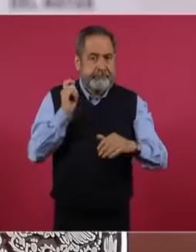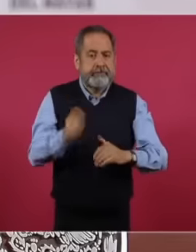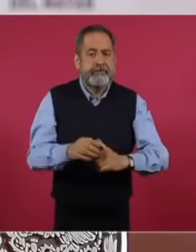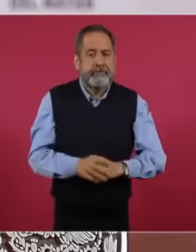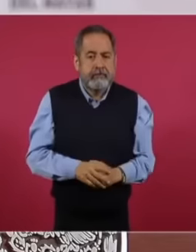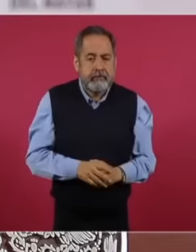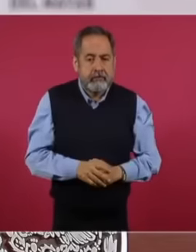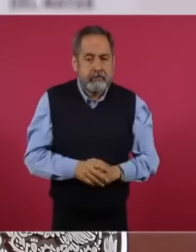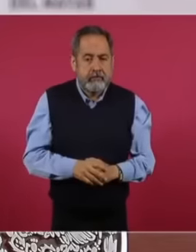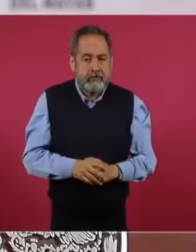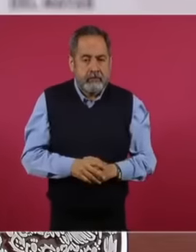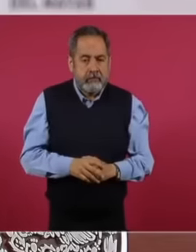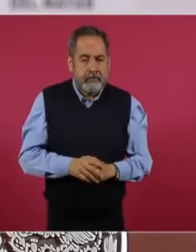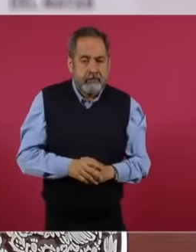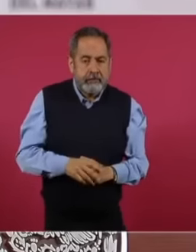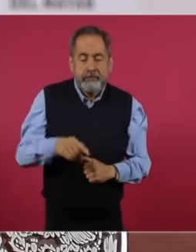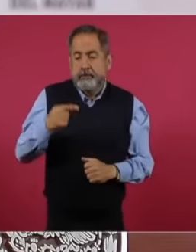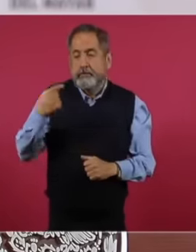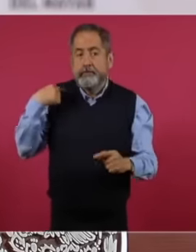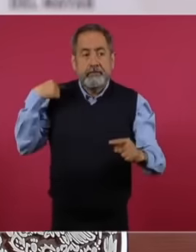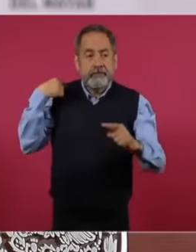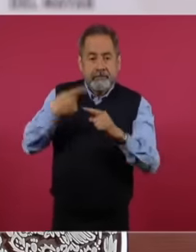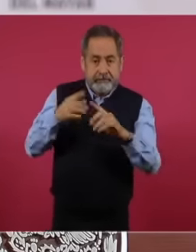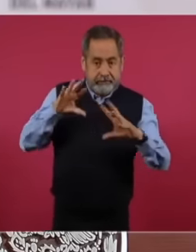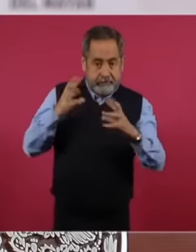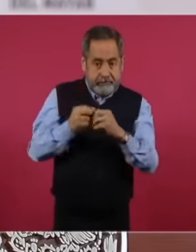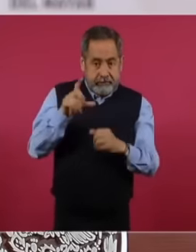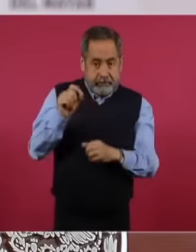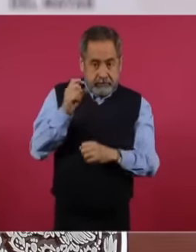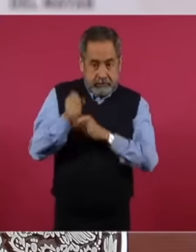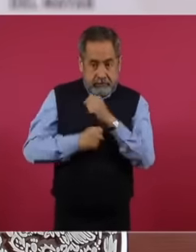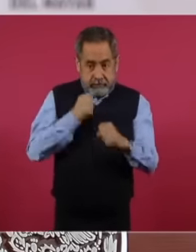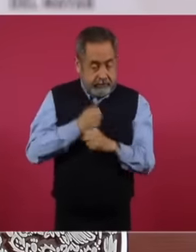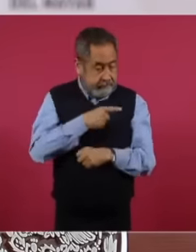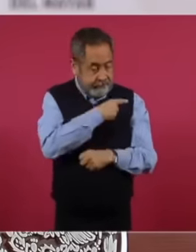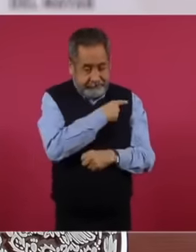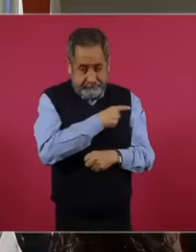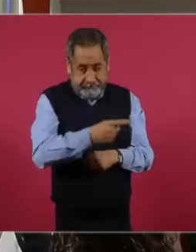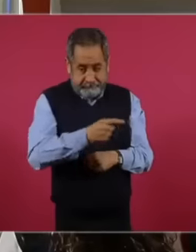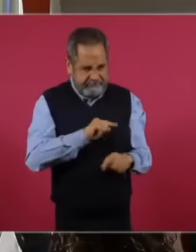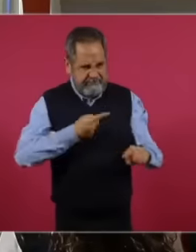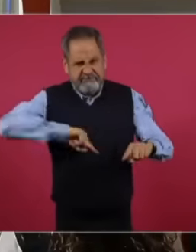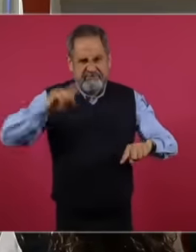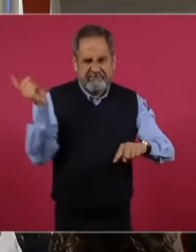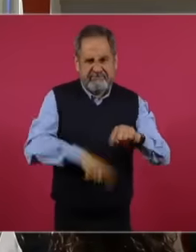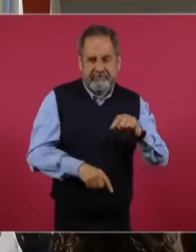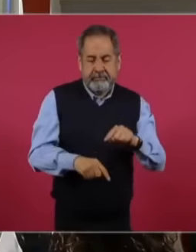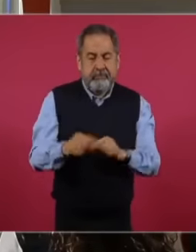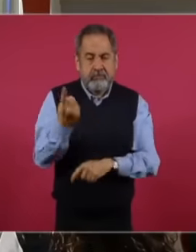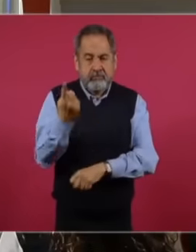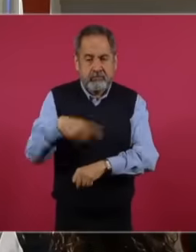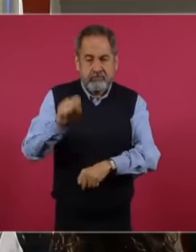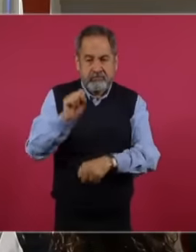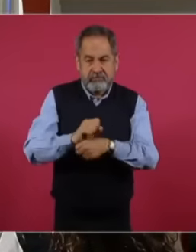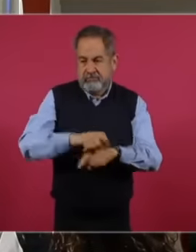is It was built for 20 years. We are going to destroy it in less than a week. And that will be.